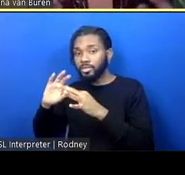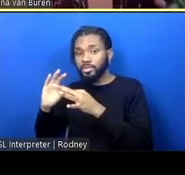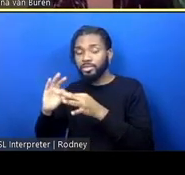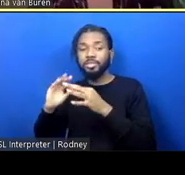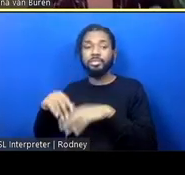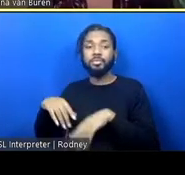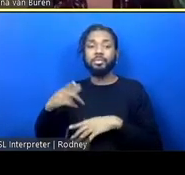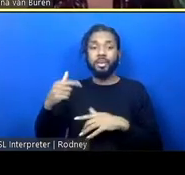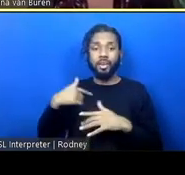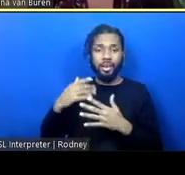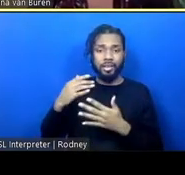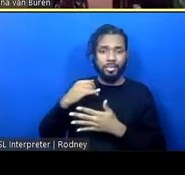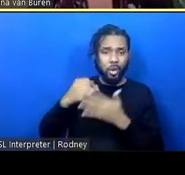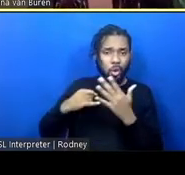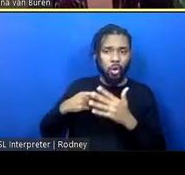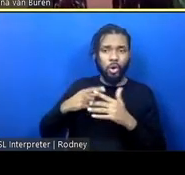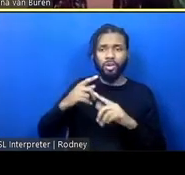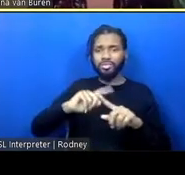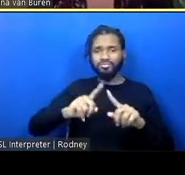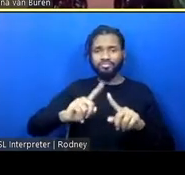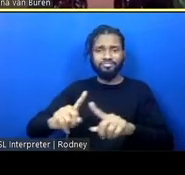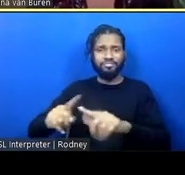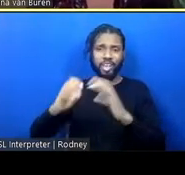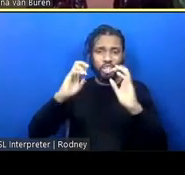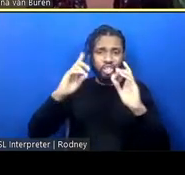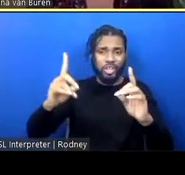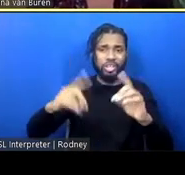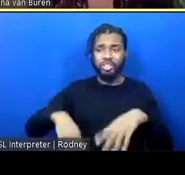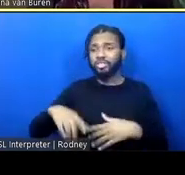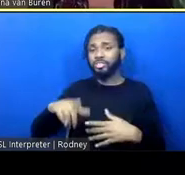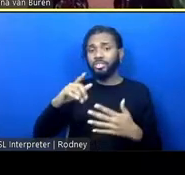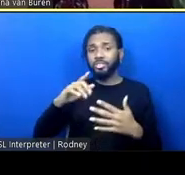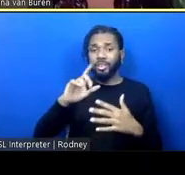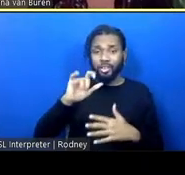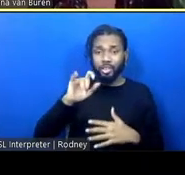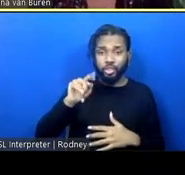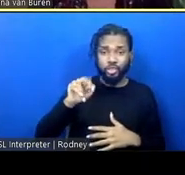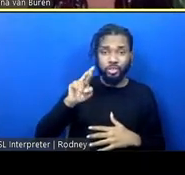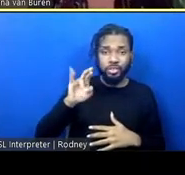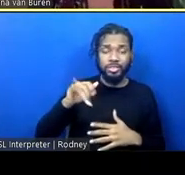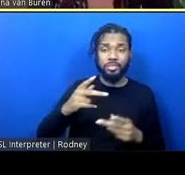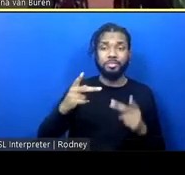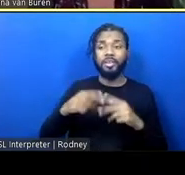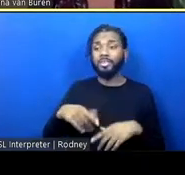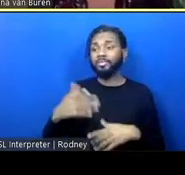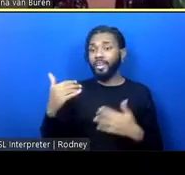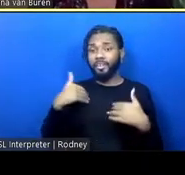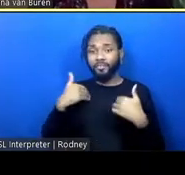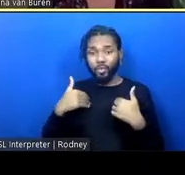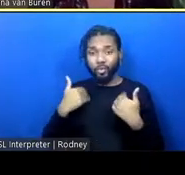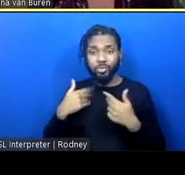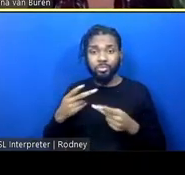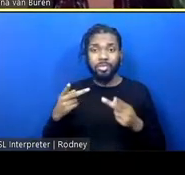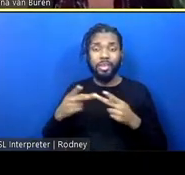and arts and culture anchor, education and literacy space, spaces for youth, alternative justice spaces, right?